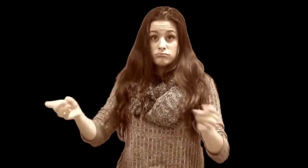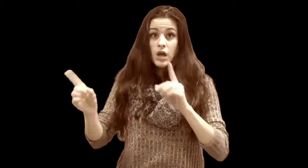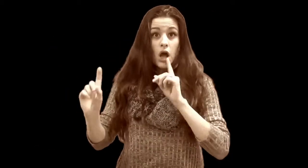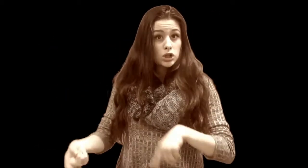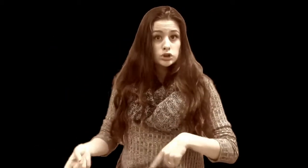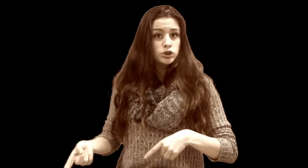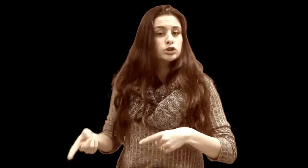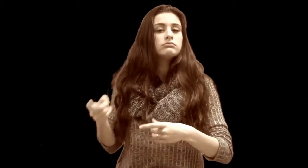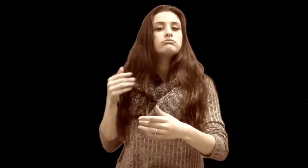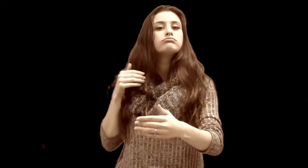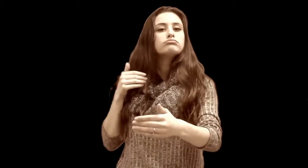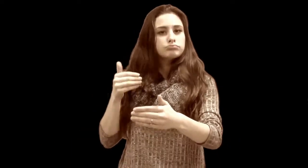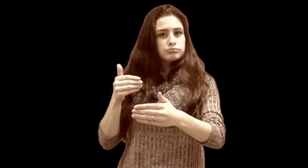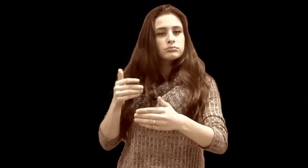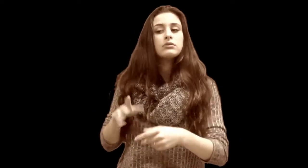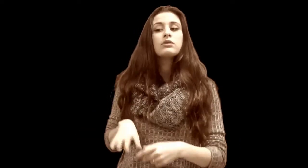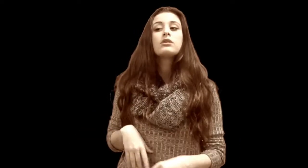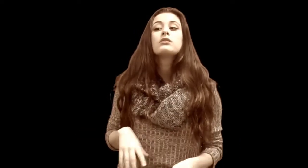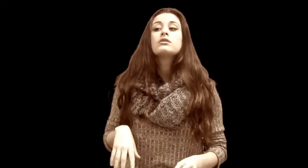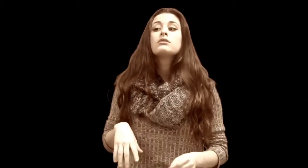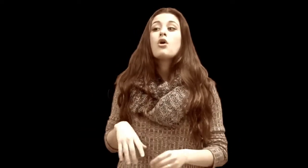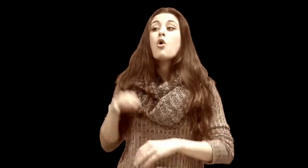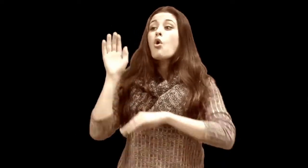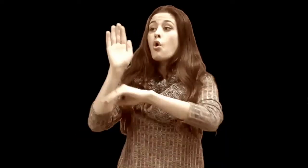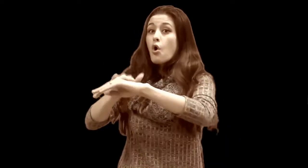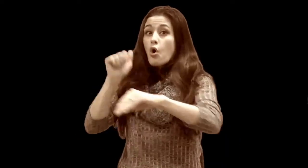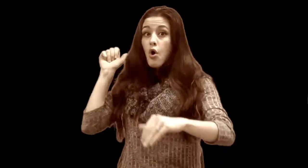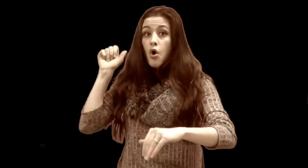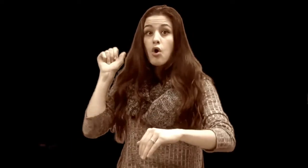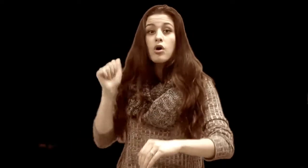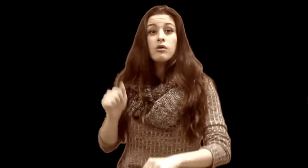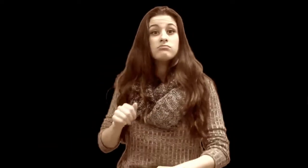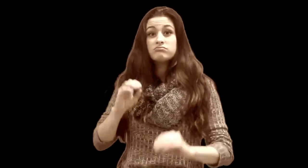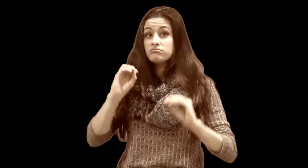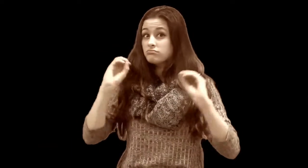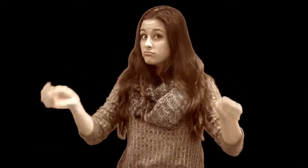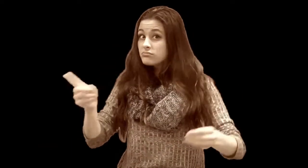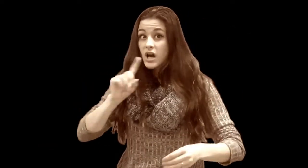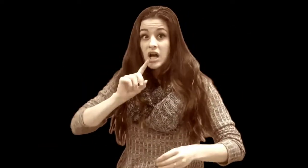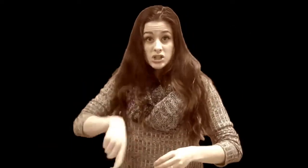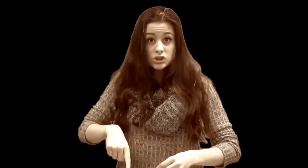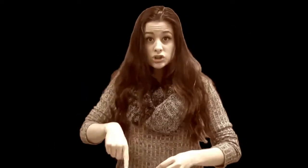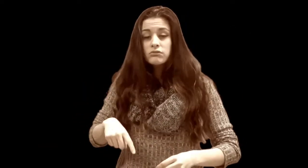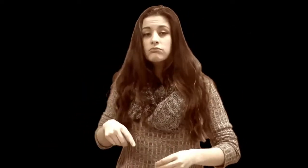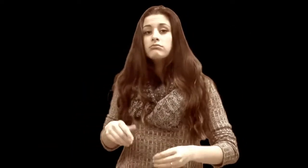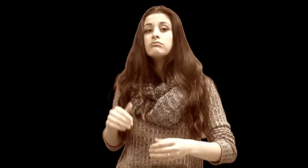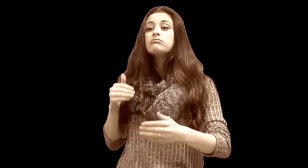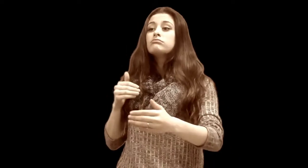If there’s no response get closer and call her again. If she doesn’t respond after that,